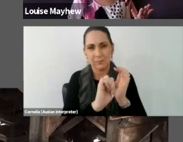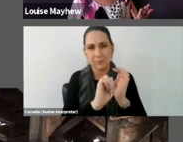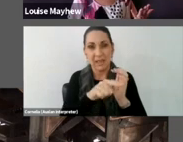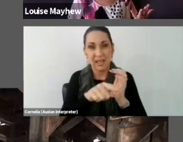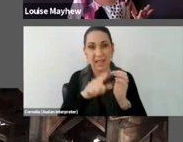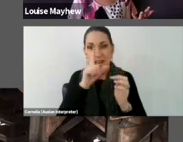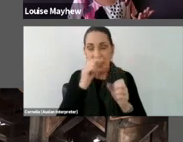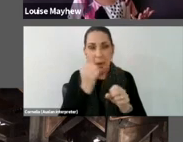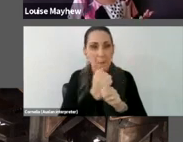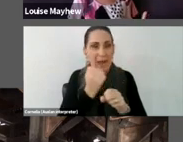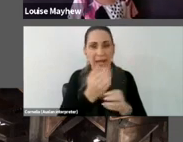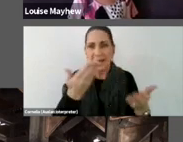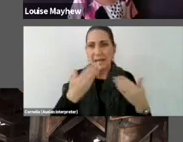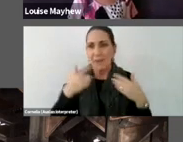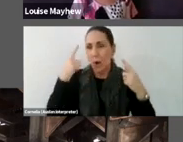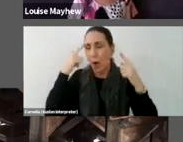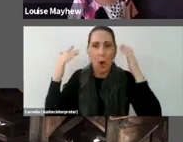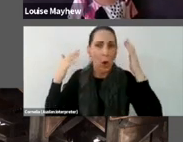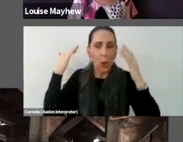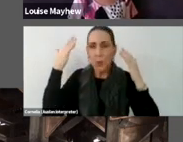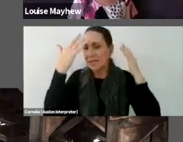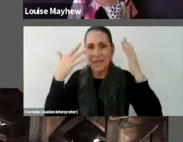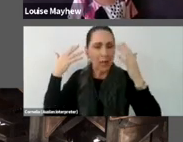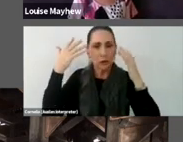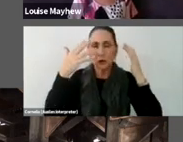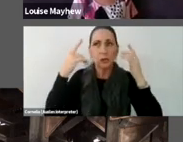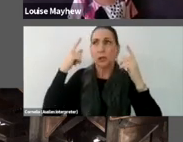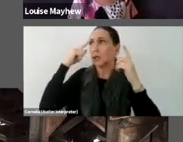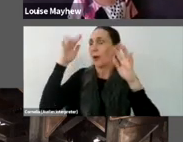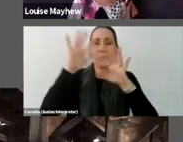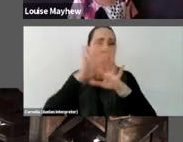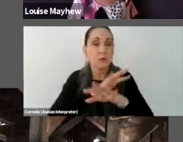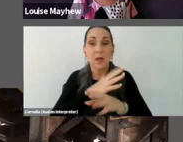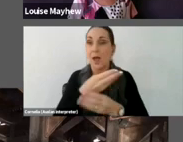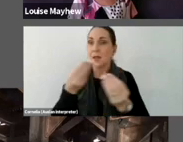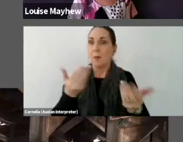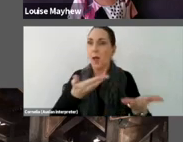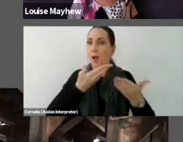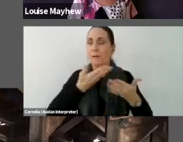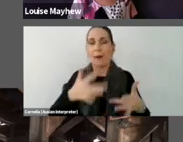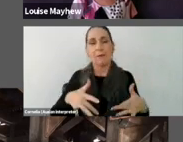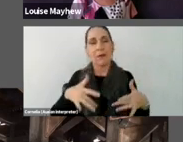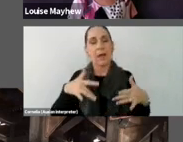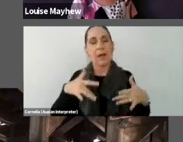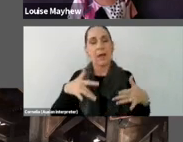hallucinations, others find it incredibly relaxing and spiritually meditative.